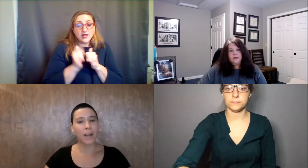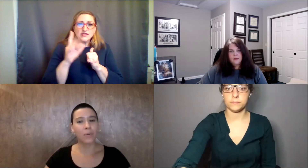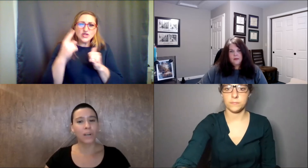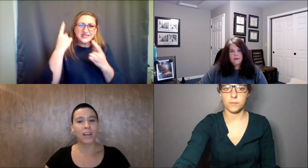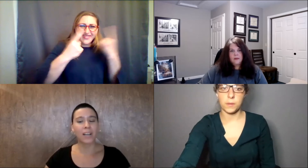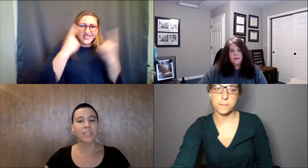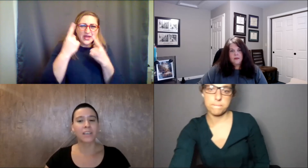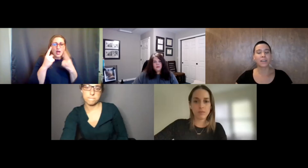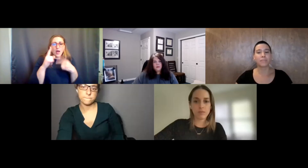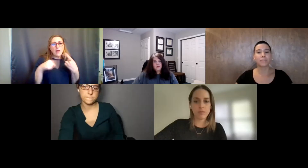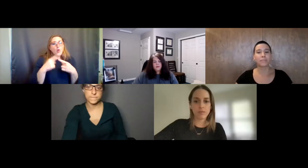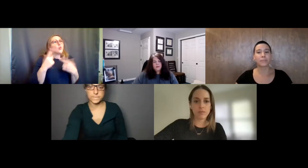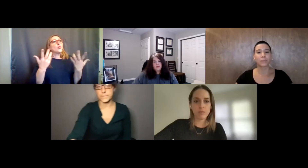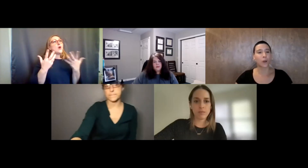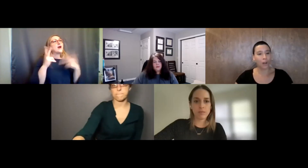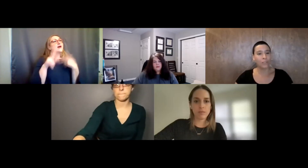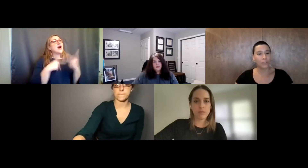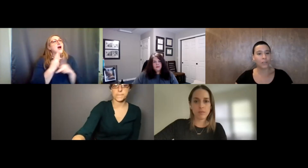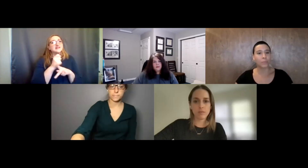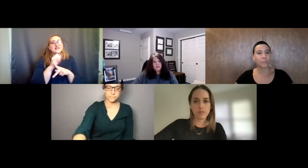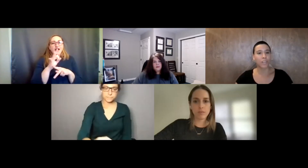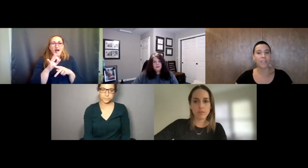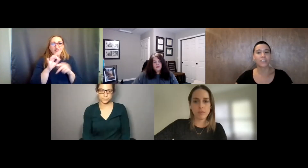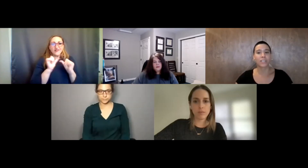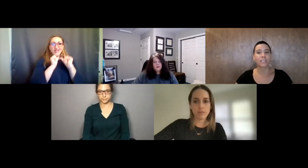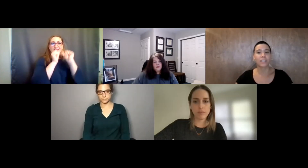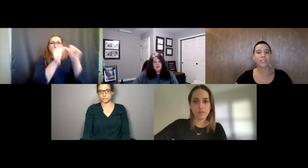bit, just thinking about what kinds of long-term